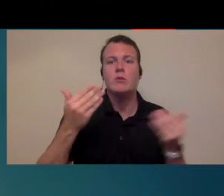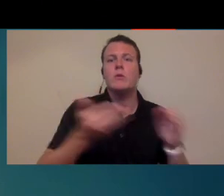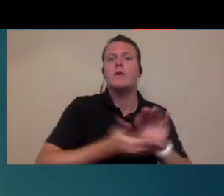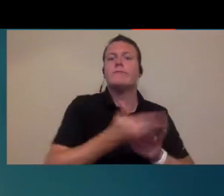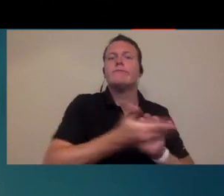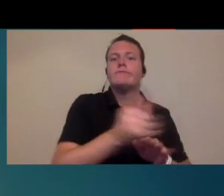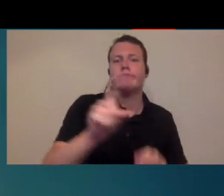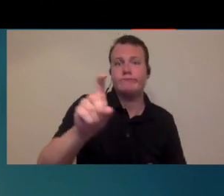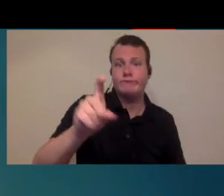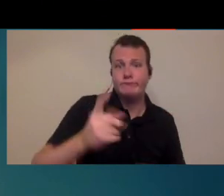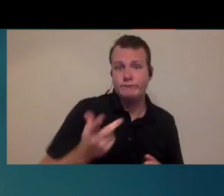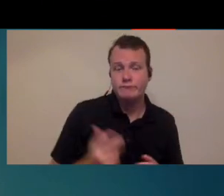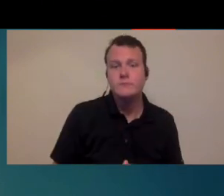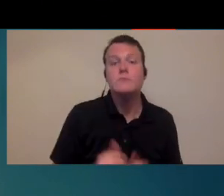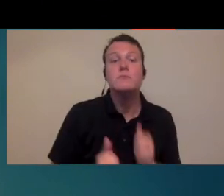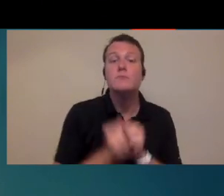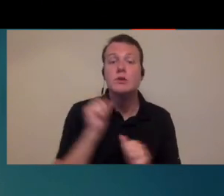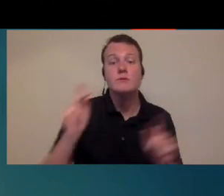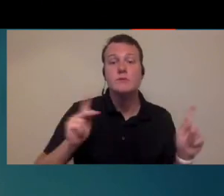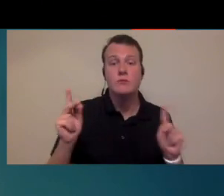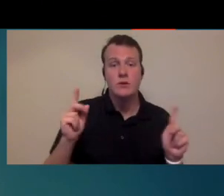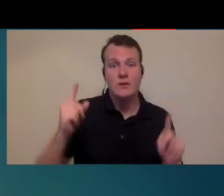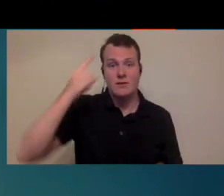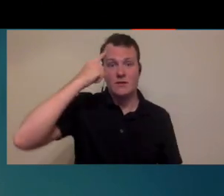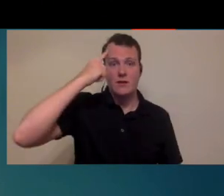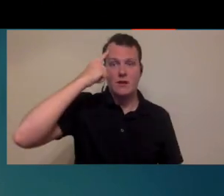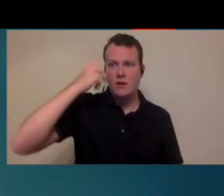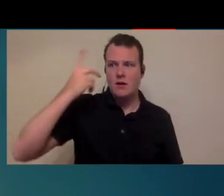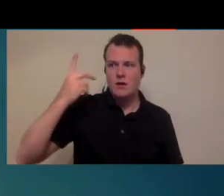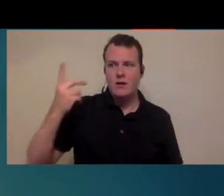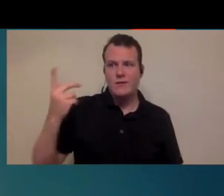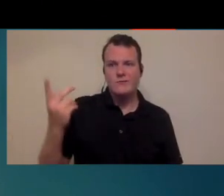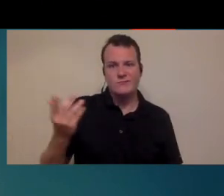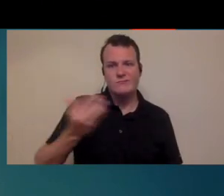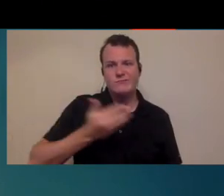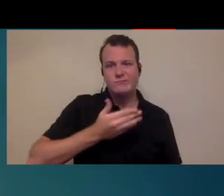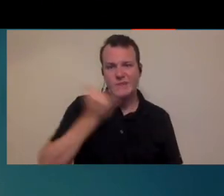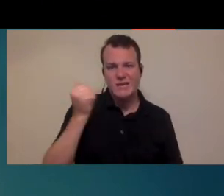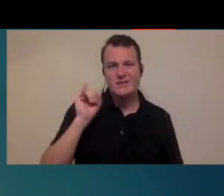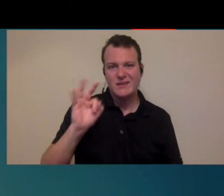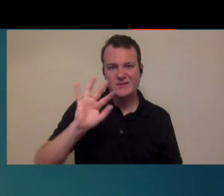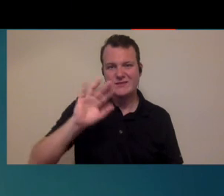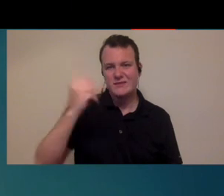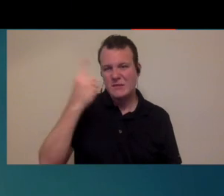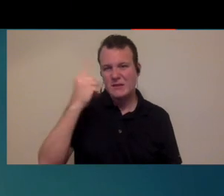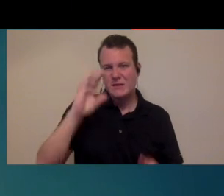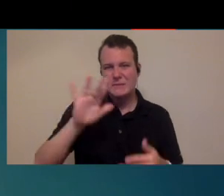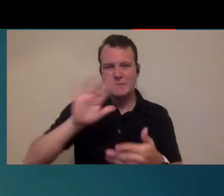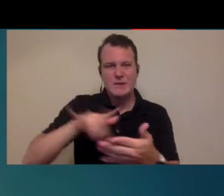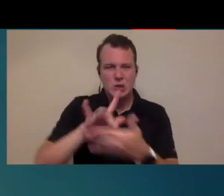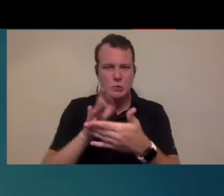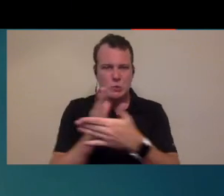usual and I think the vast majority of people would probably say that you're gonna be best served if you find a middle ground it's gonna be best for